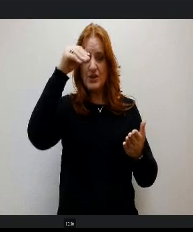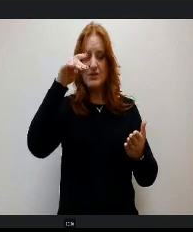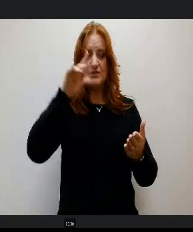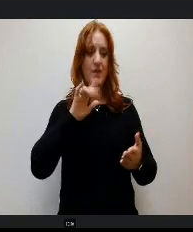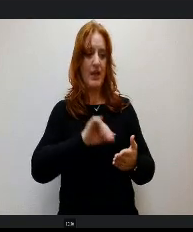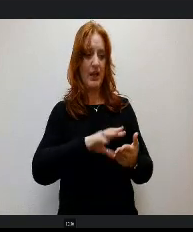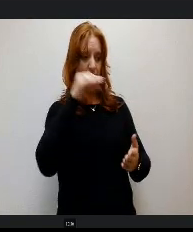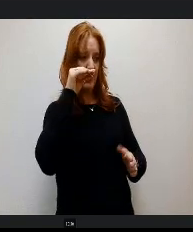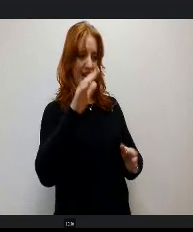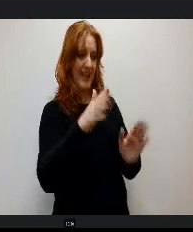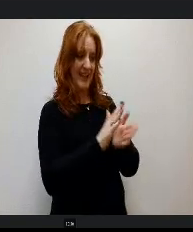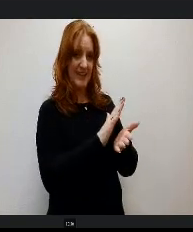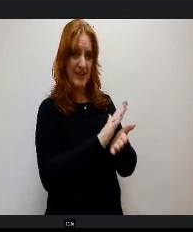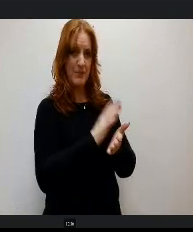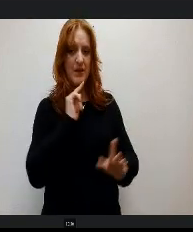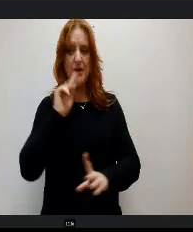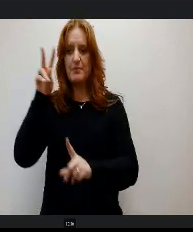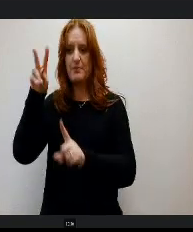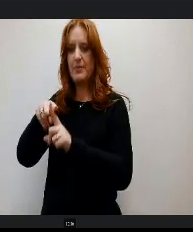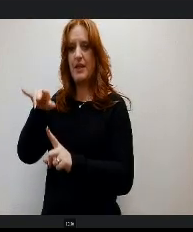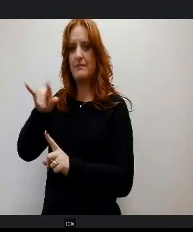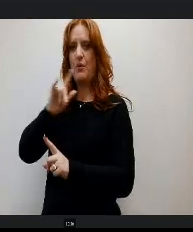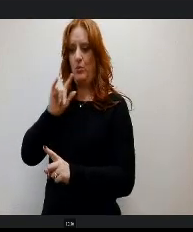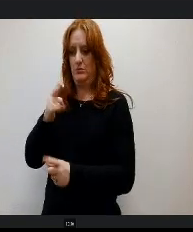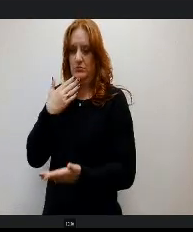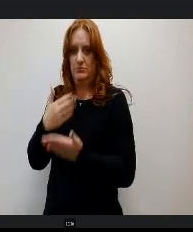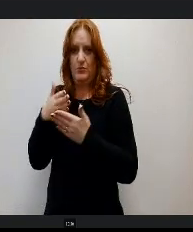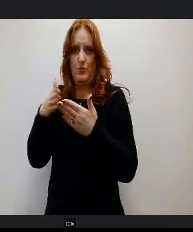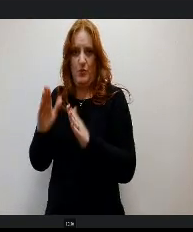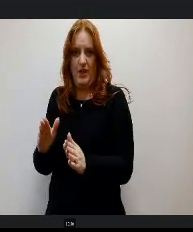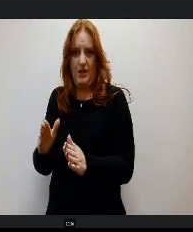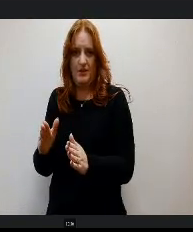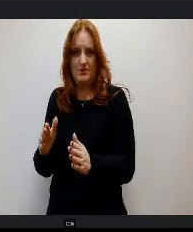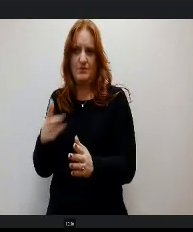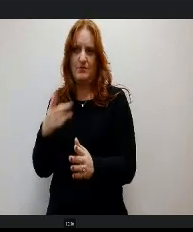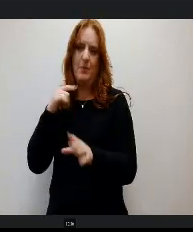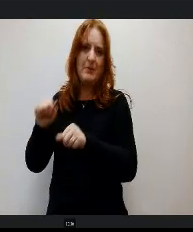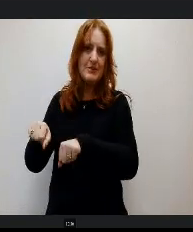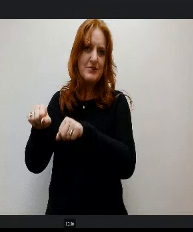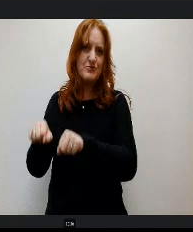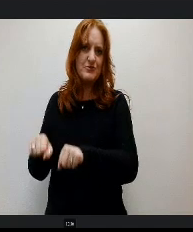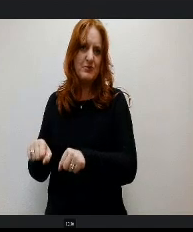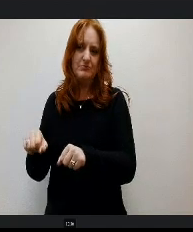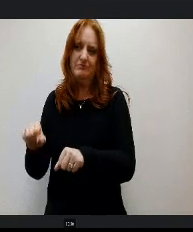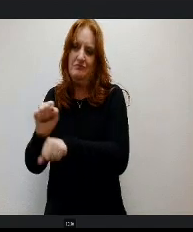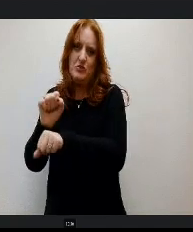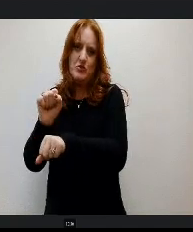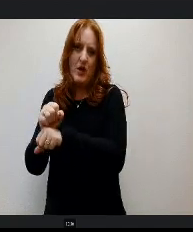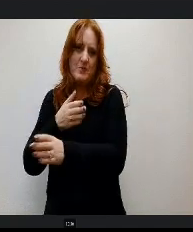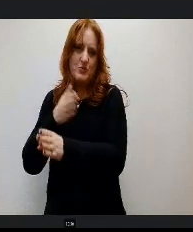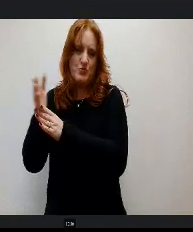academically and apply it in relevant ways to potential jobs and careers and post education